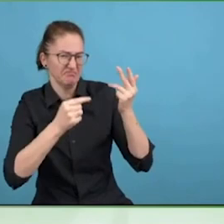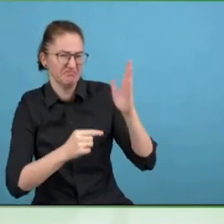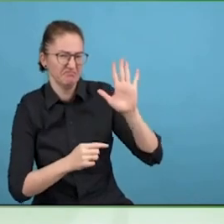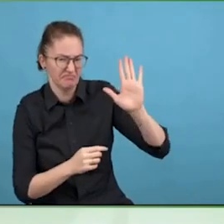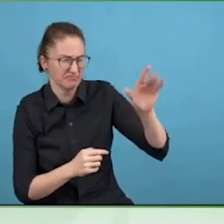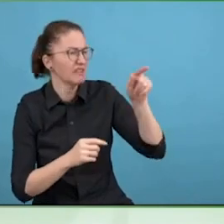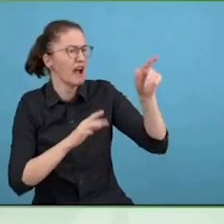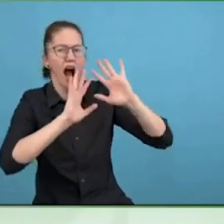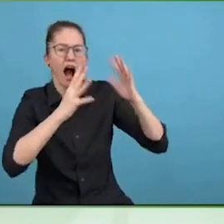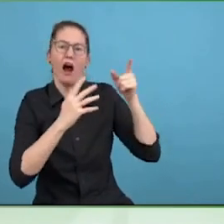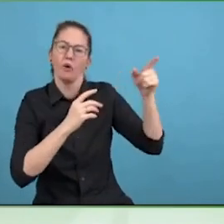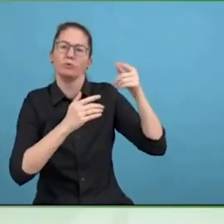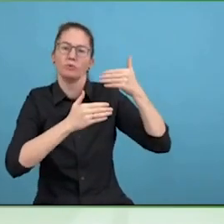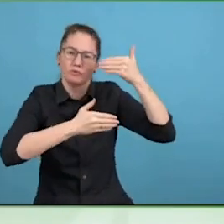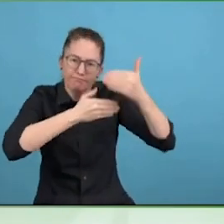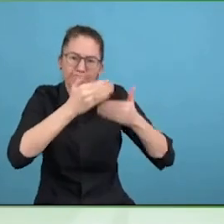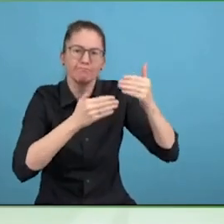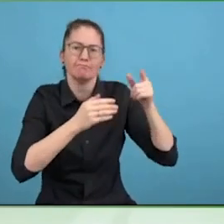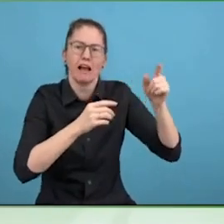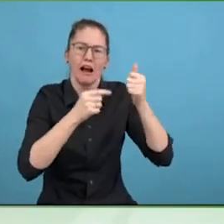in specific areas of the business, whether that be procurement,